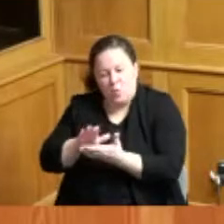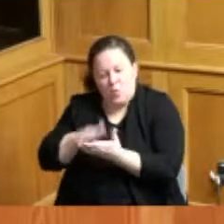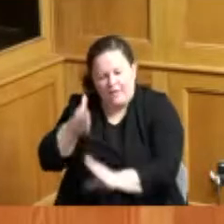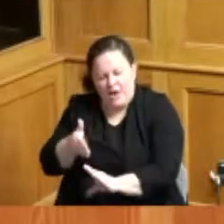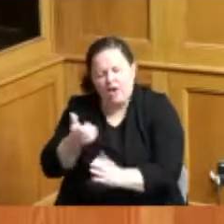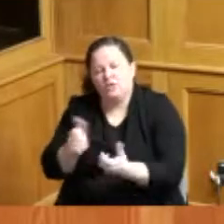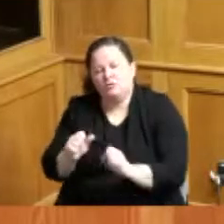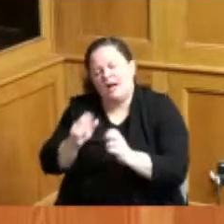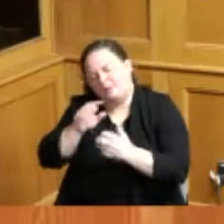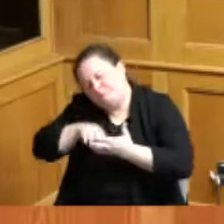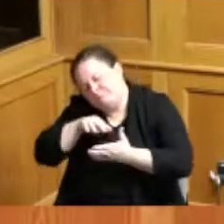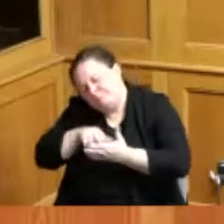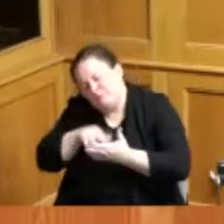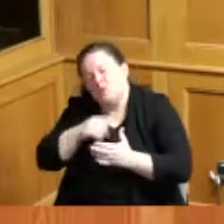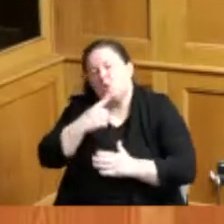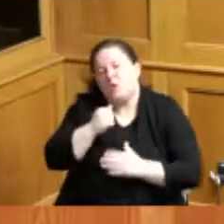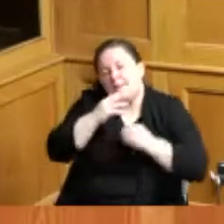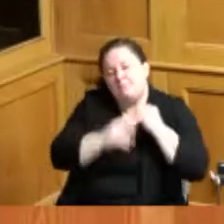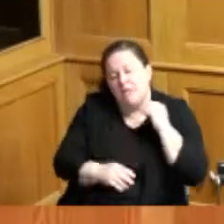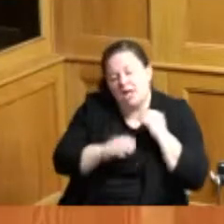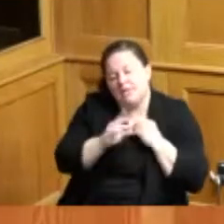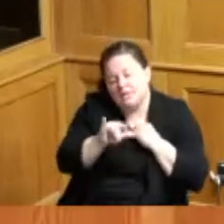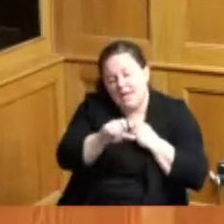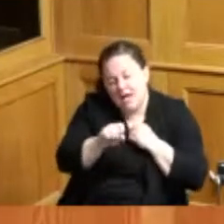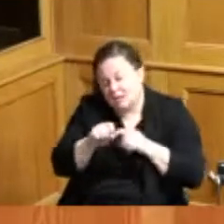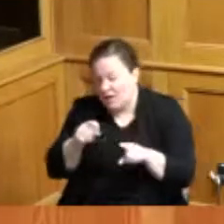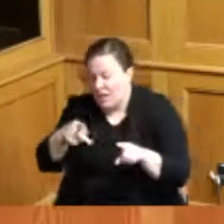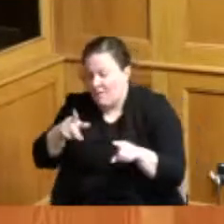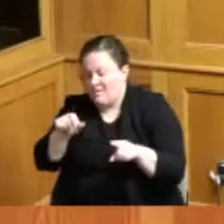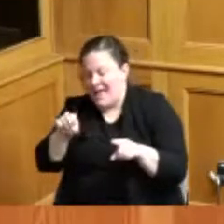from plasma and then storing the two components separately